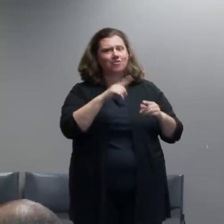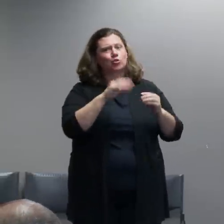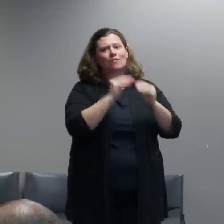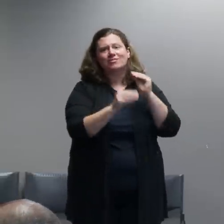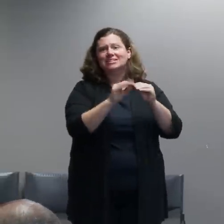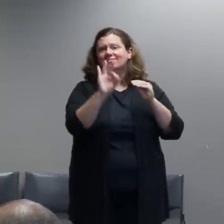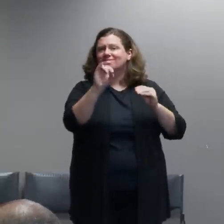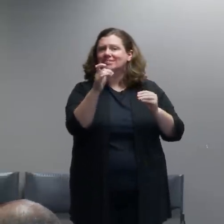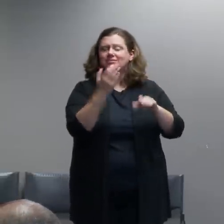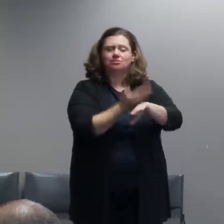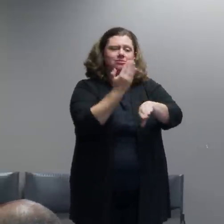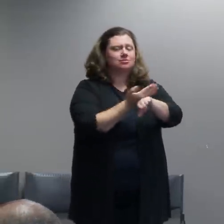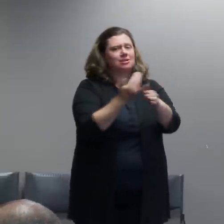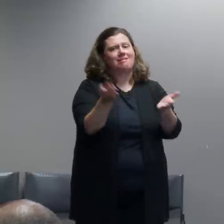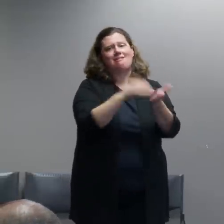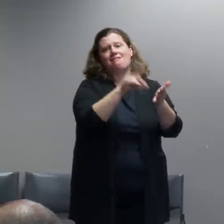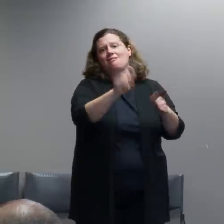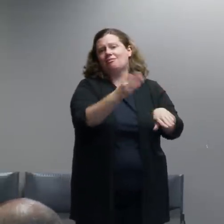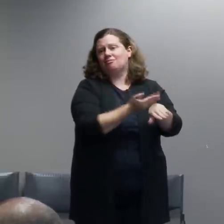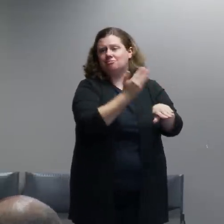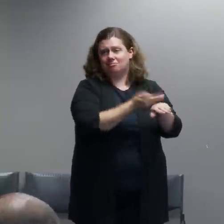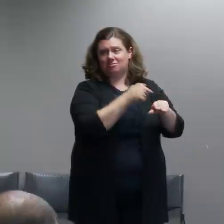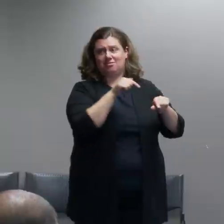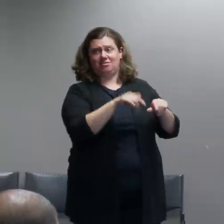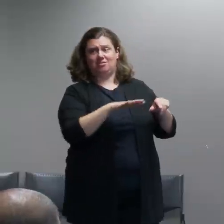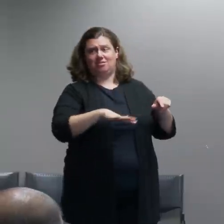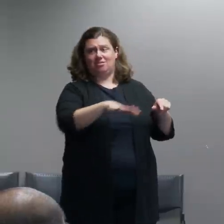We found out pretty early on that this large of a fenced off area was going to